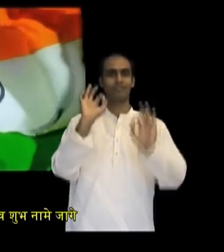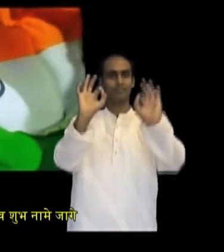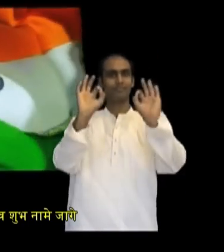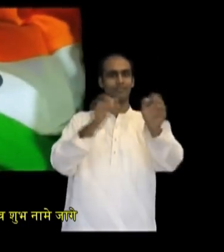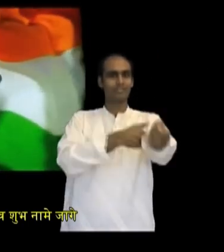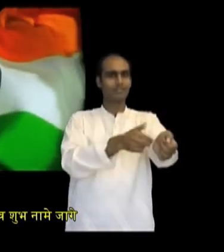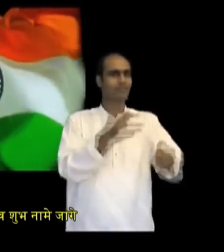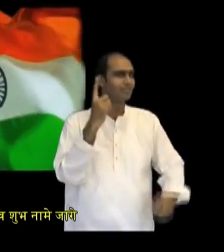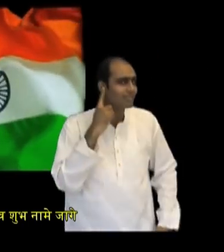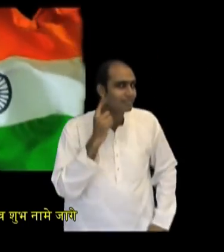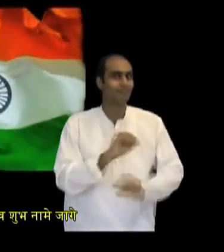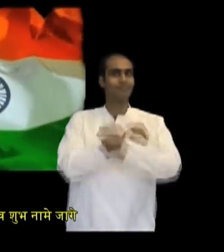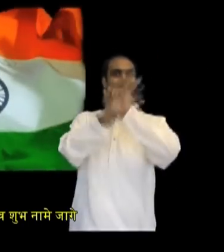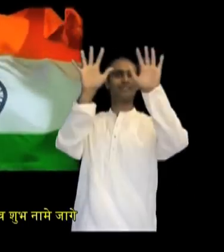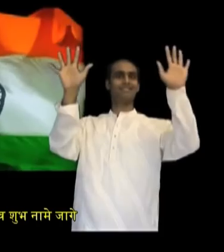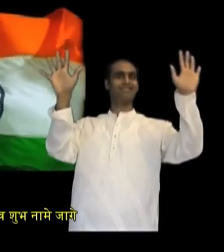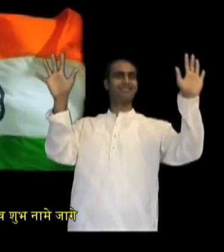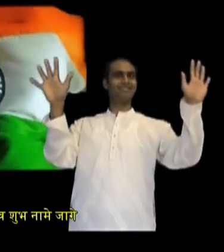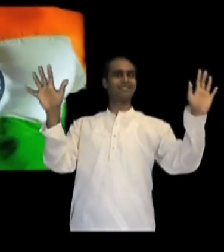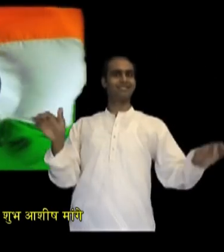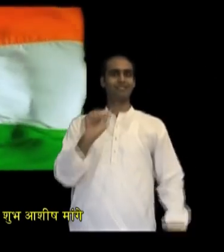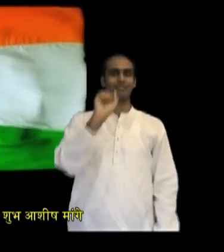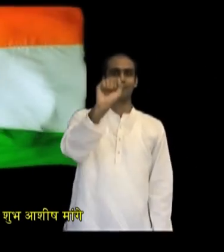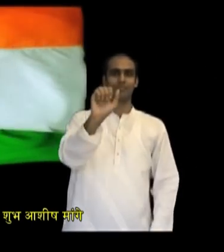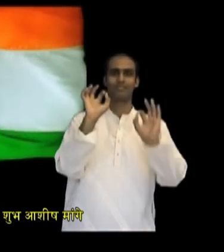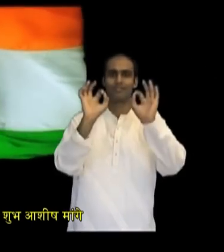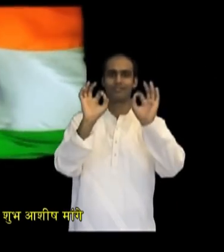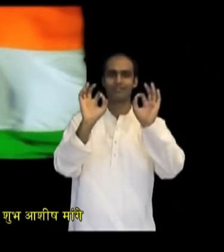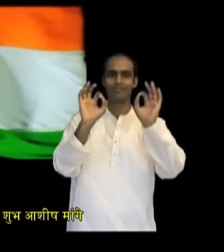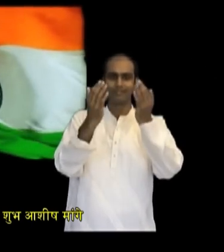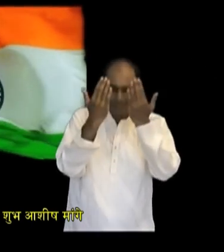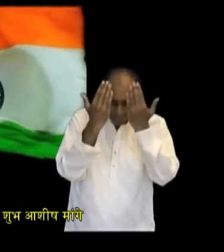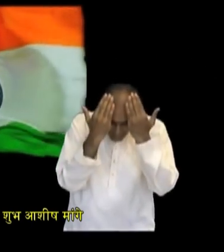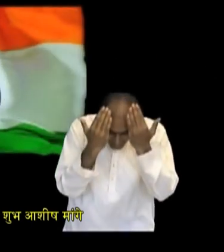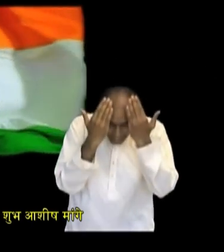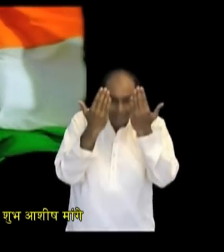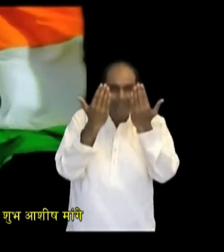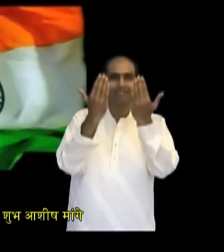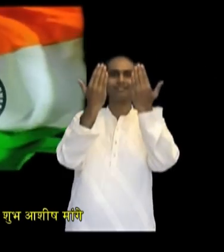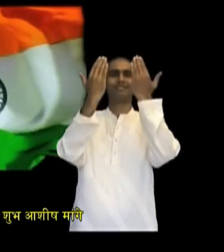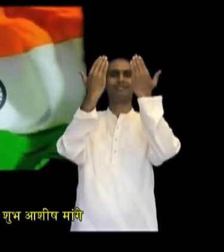The saving of all people waits in thy hand,